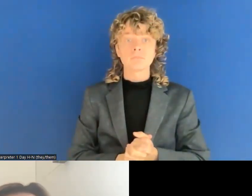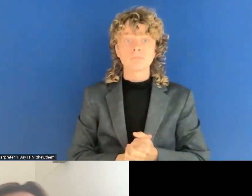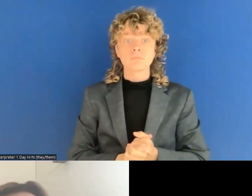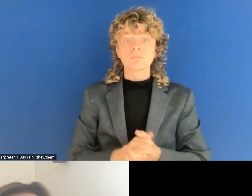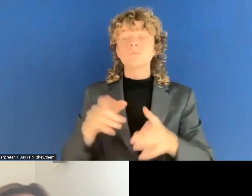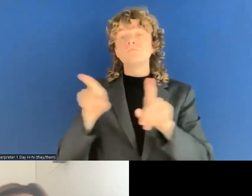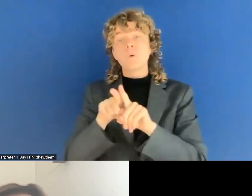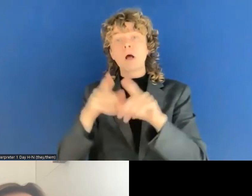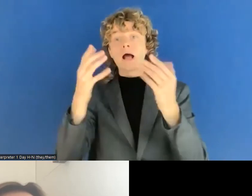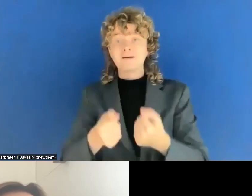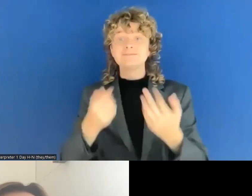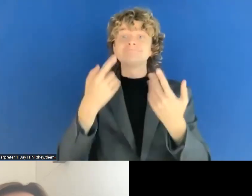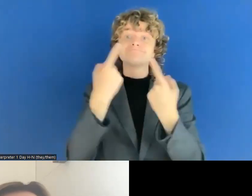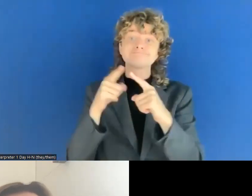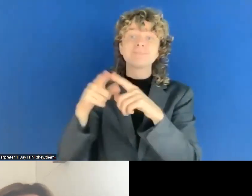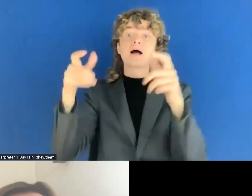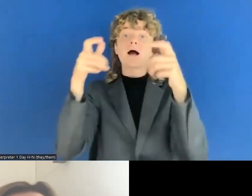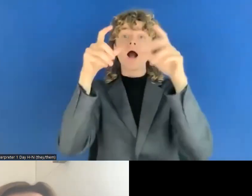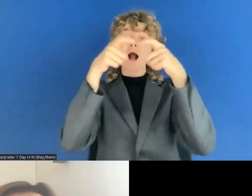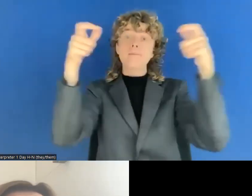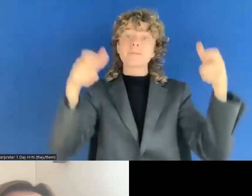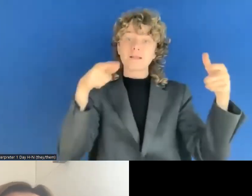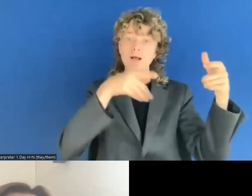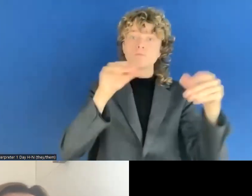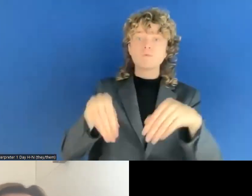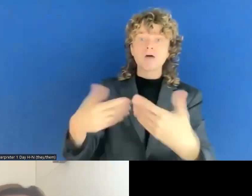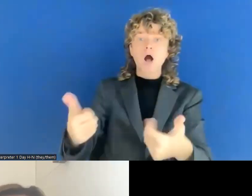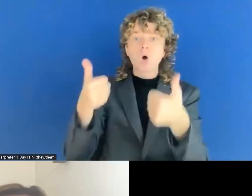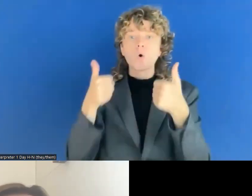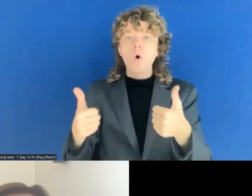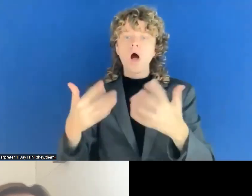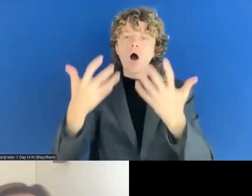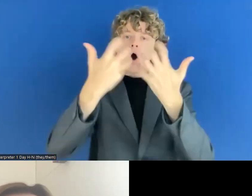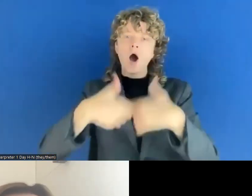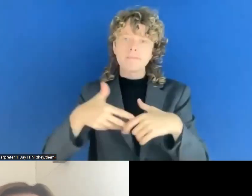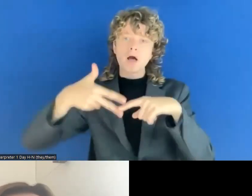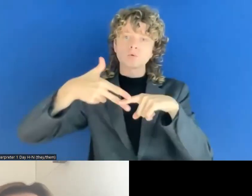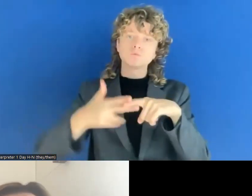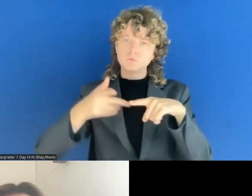to create statements that follow the templates but, of course, they even if there's a